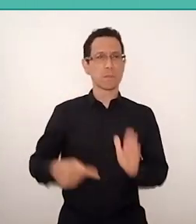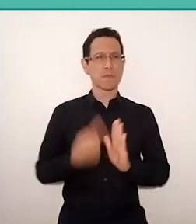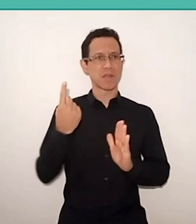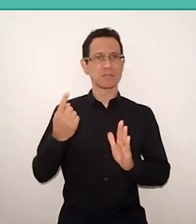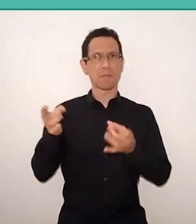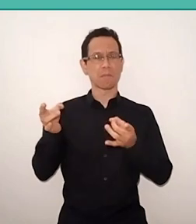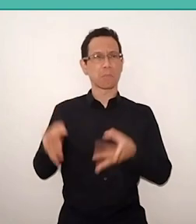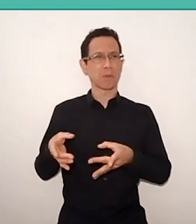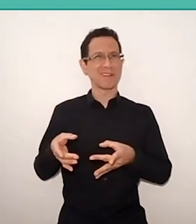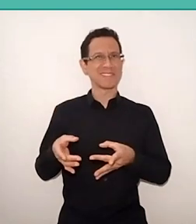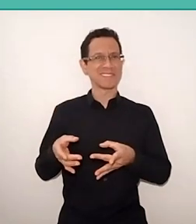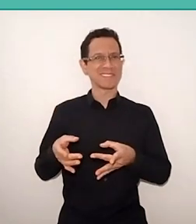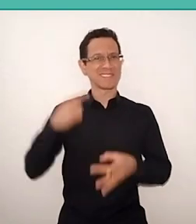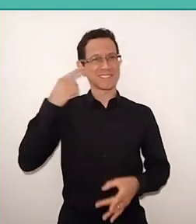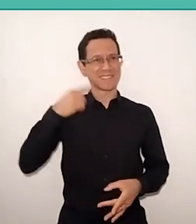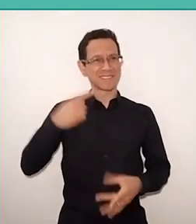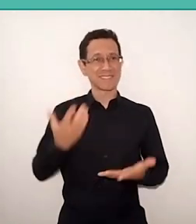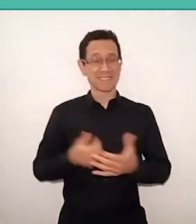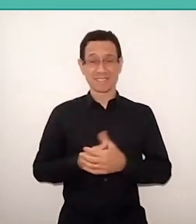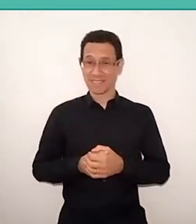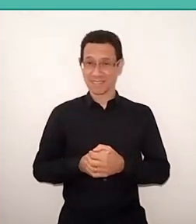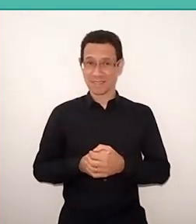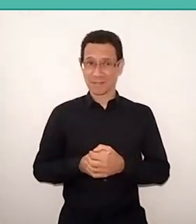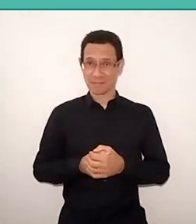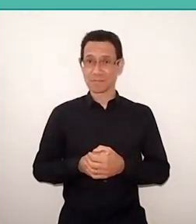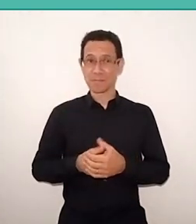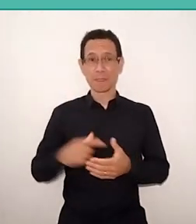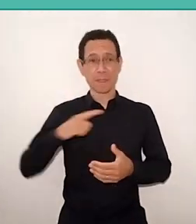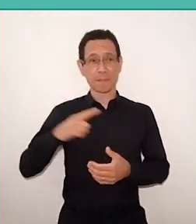It is important to remember that Elza had a great angel, spirit,